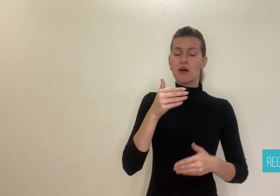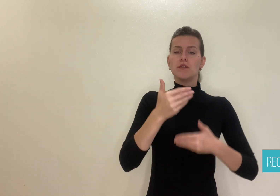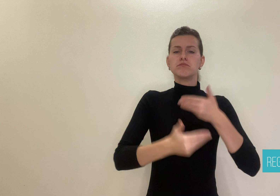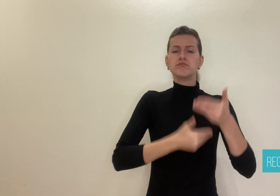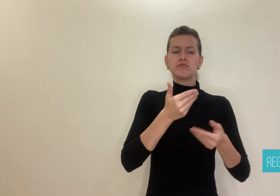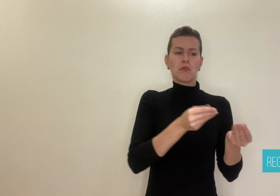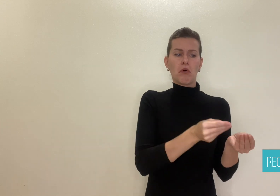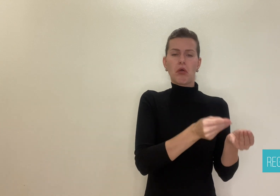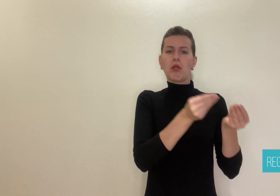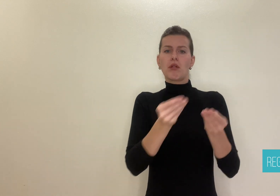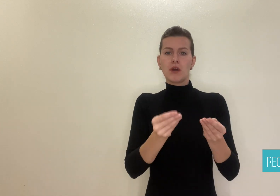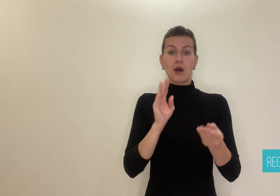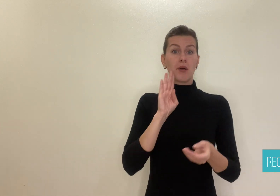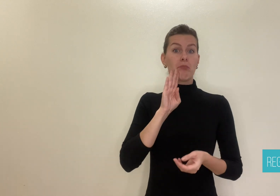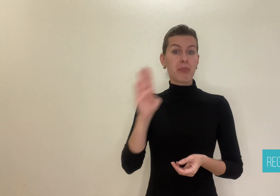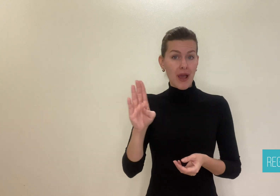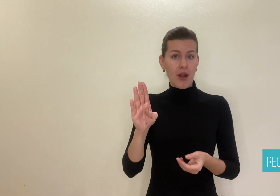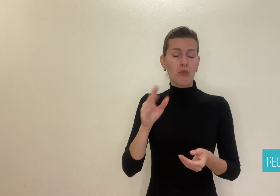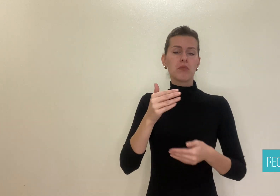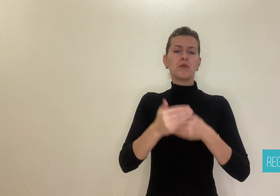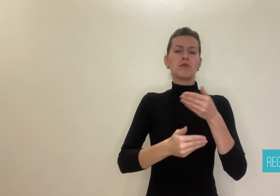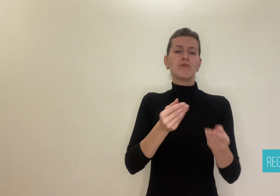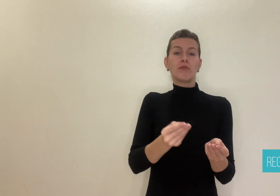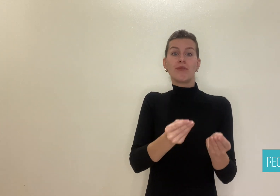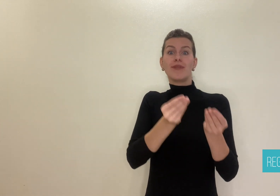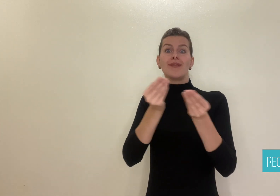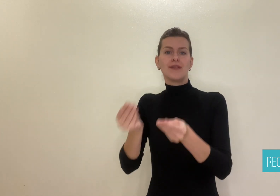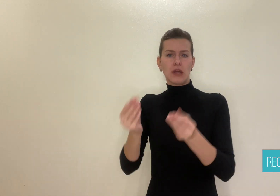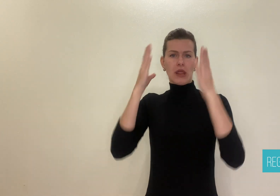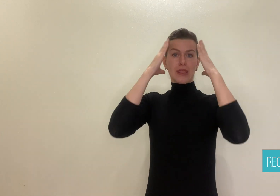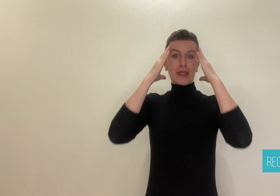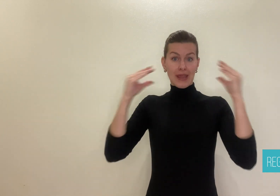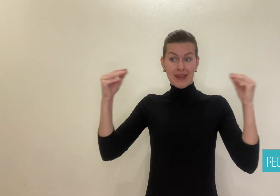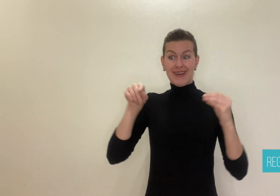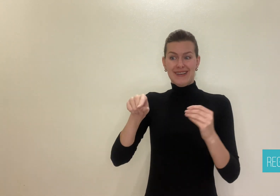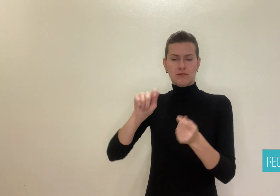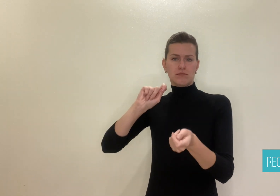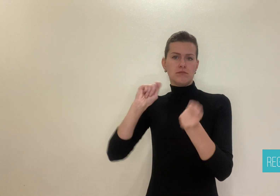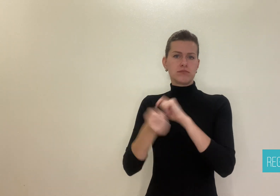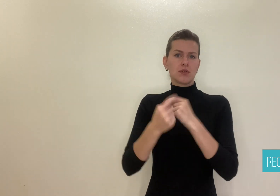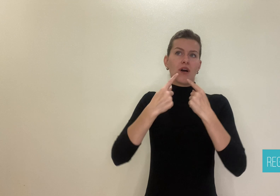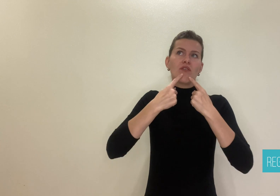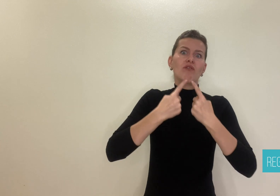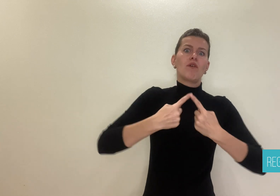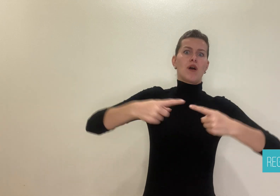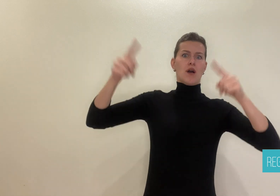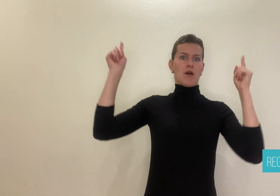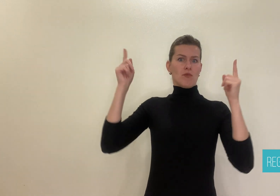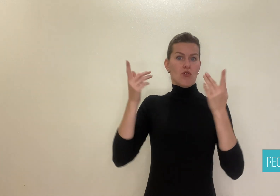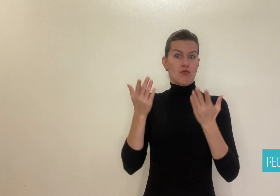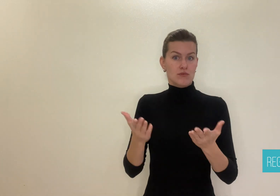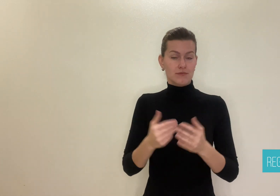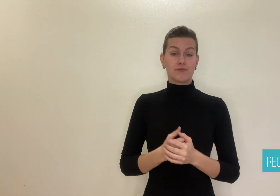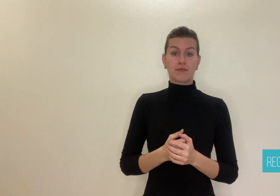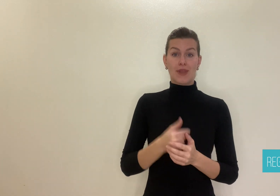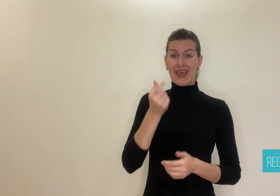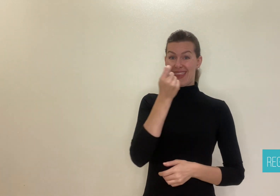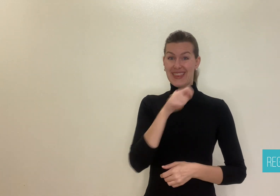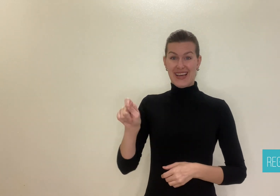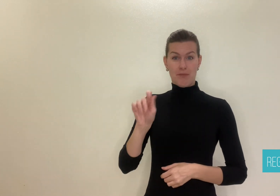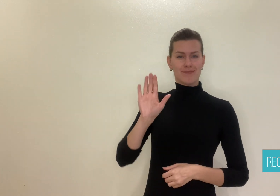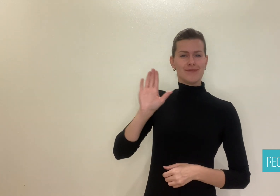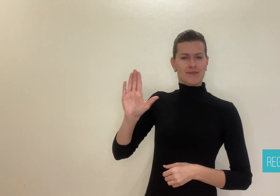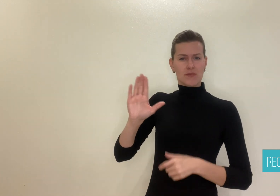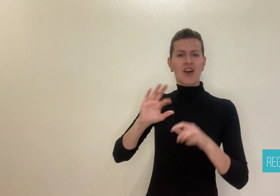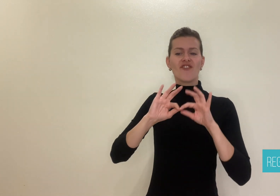then in Belgium, and became popular in Holland. As a descendant